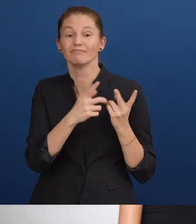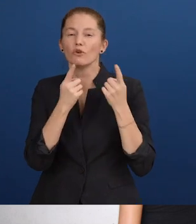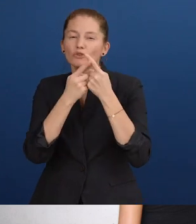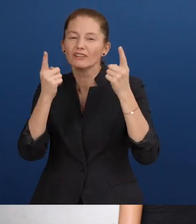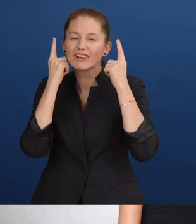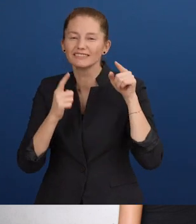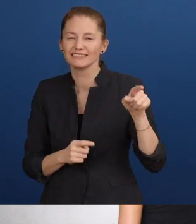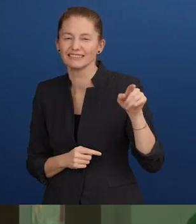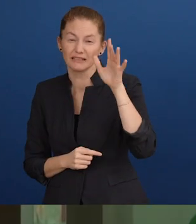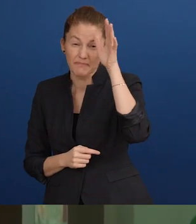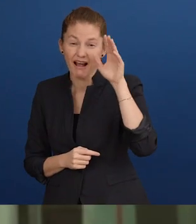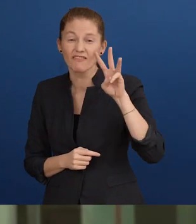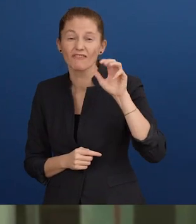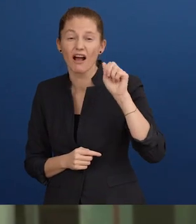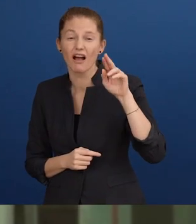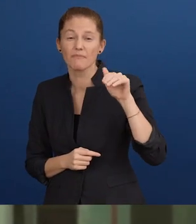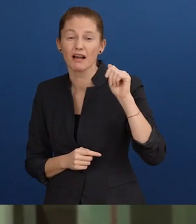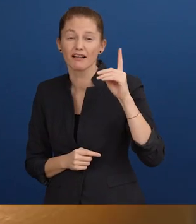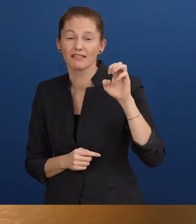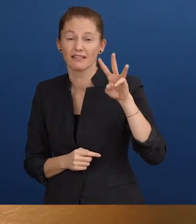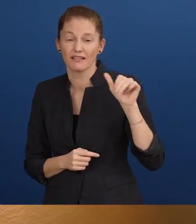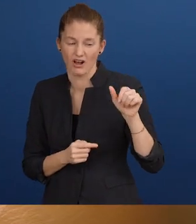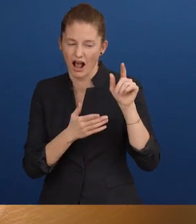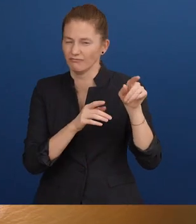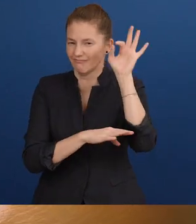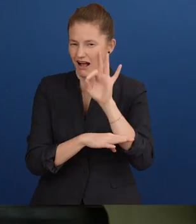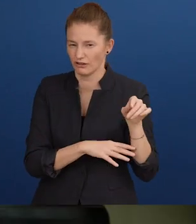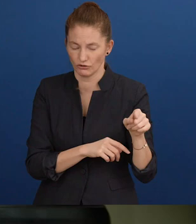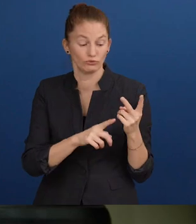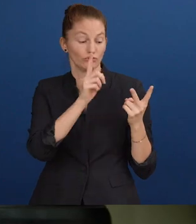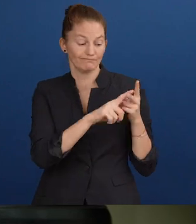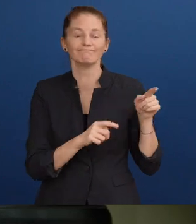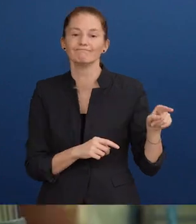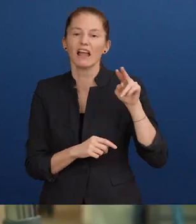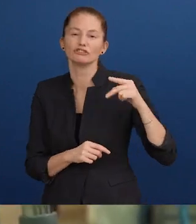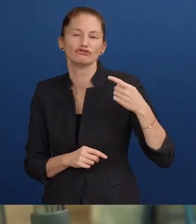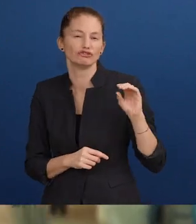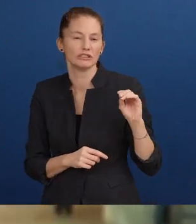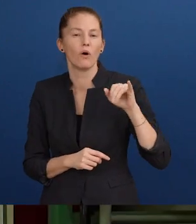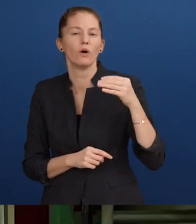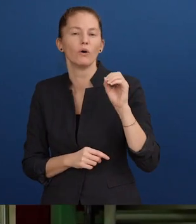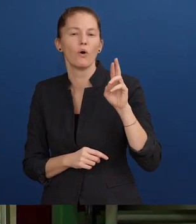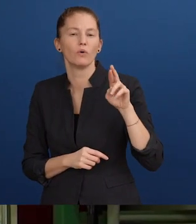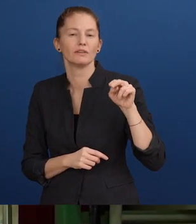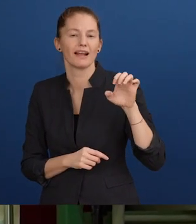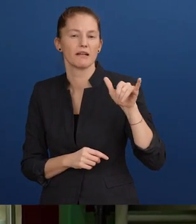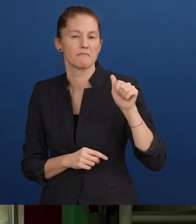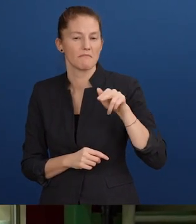of Architecture at Warmadewa University in Bali and Journeyman International,